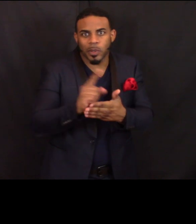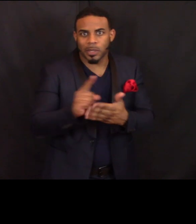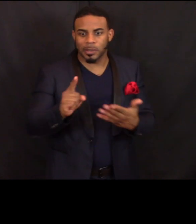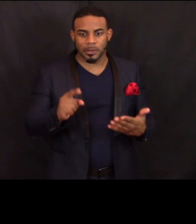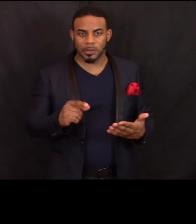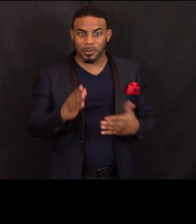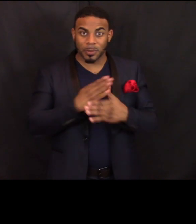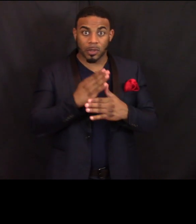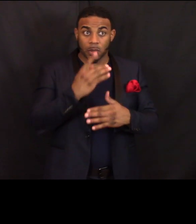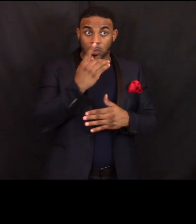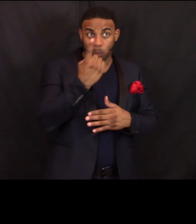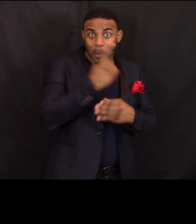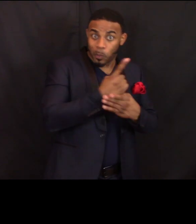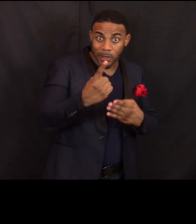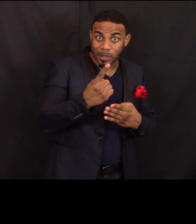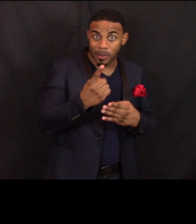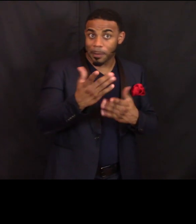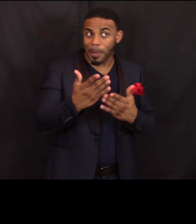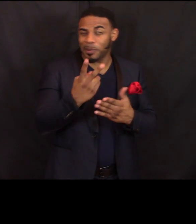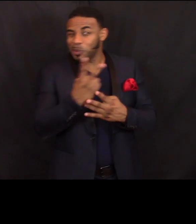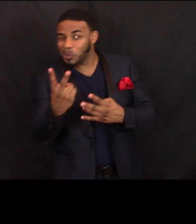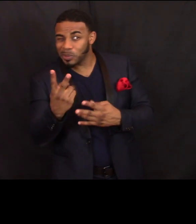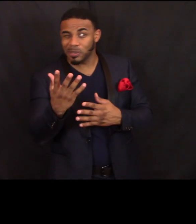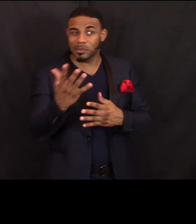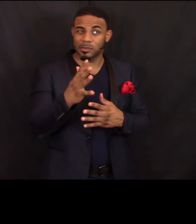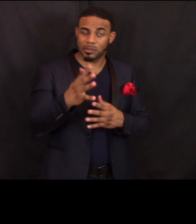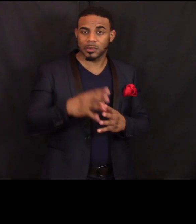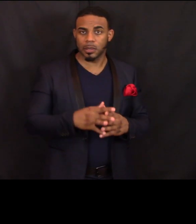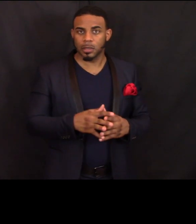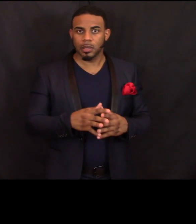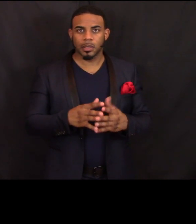You know between one week, maybe two weeks.